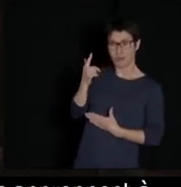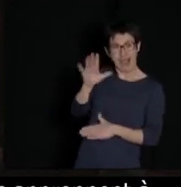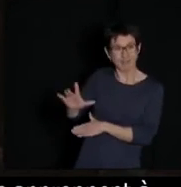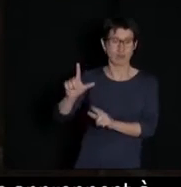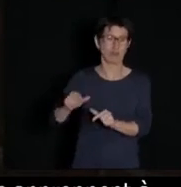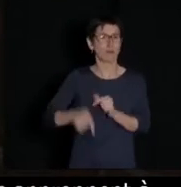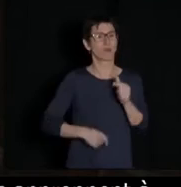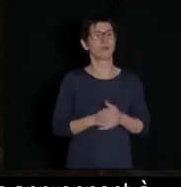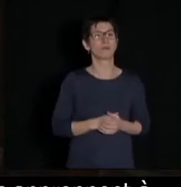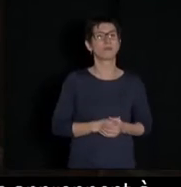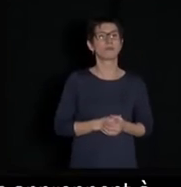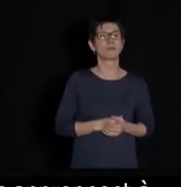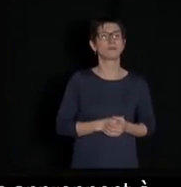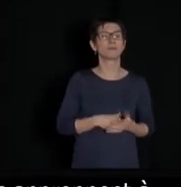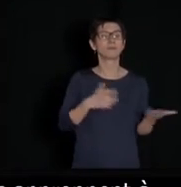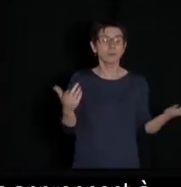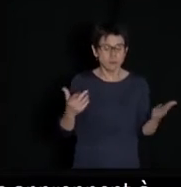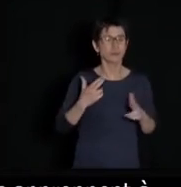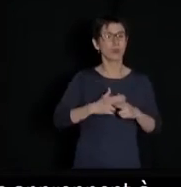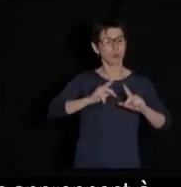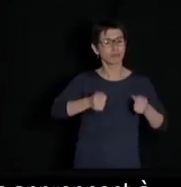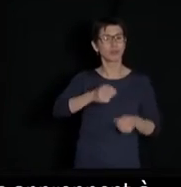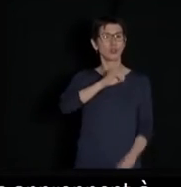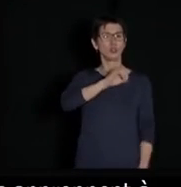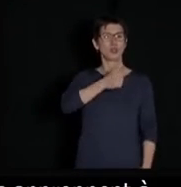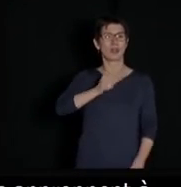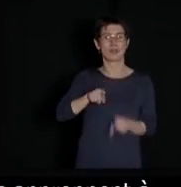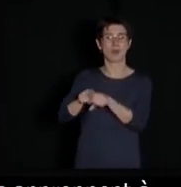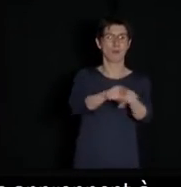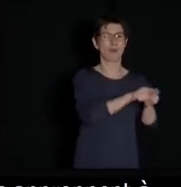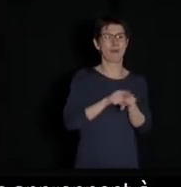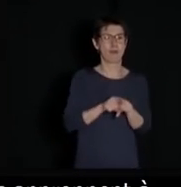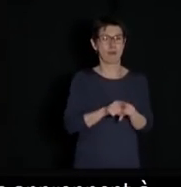Our conception of digital technologies is different. We call it the common digital world.